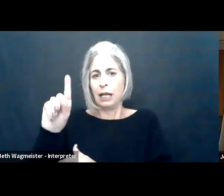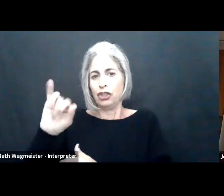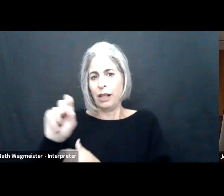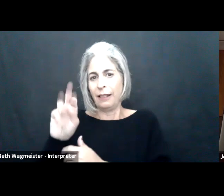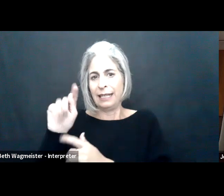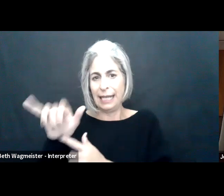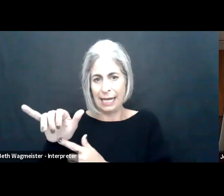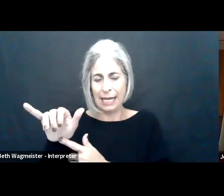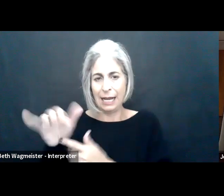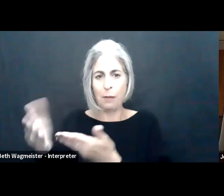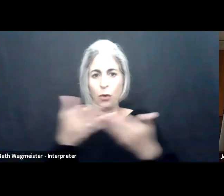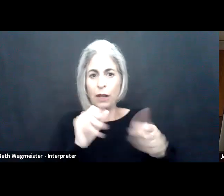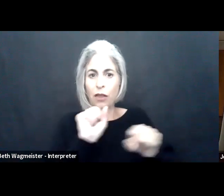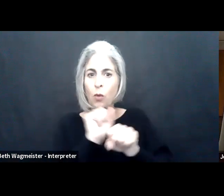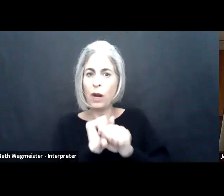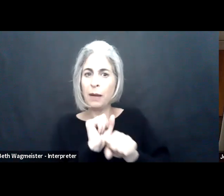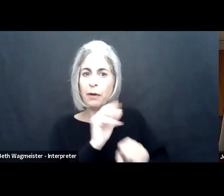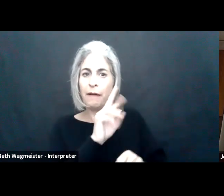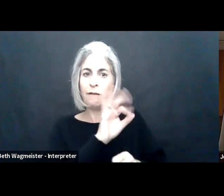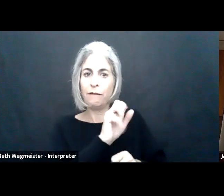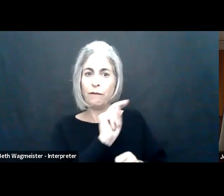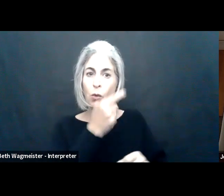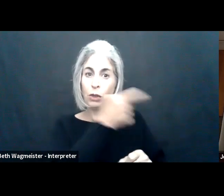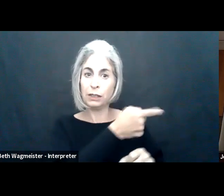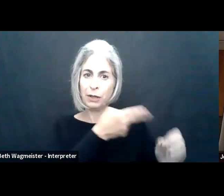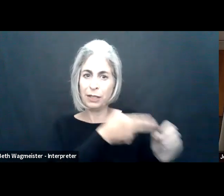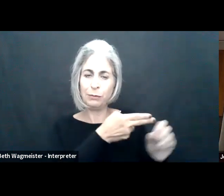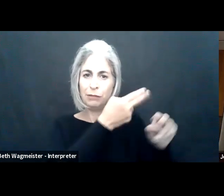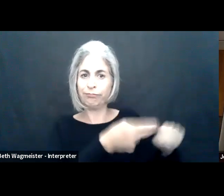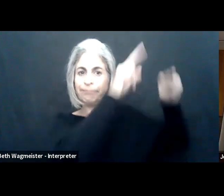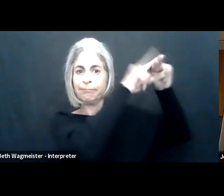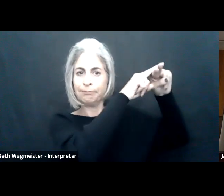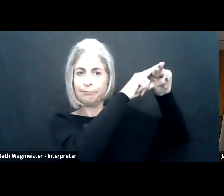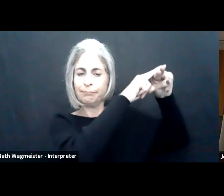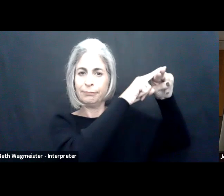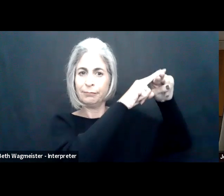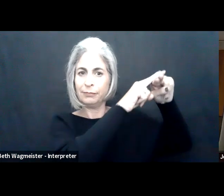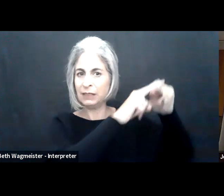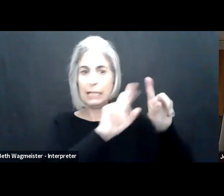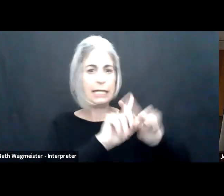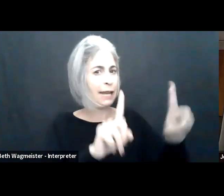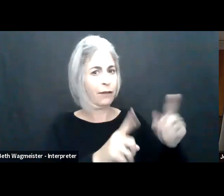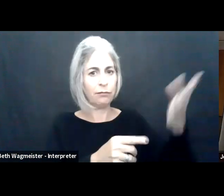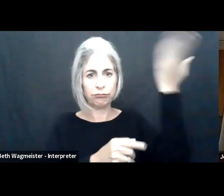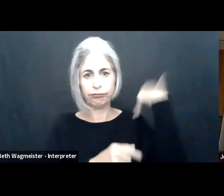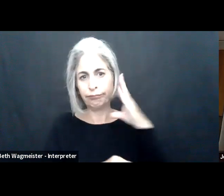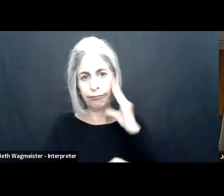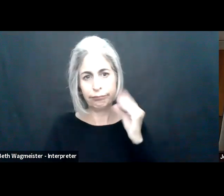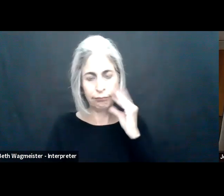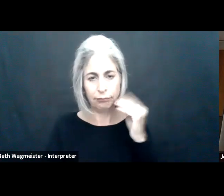the work environment, more agility in the work environment is going to bring that labor force participation rate up